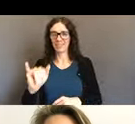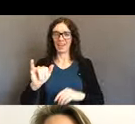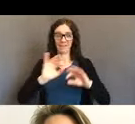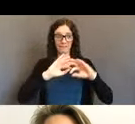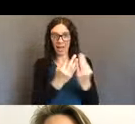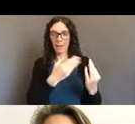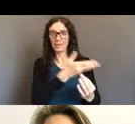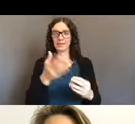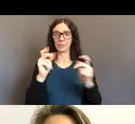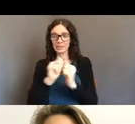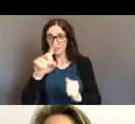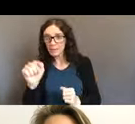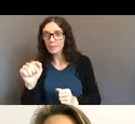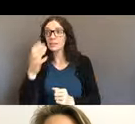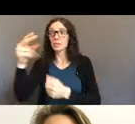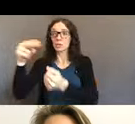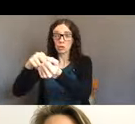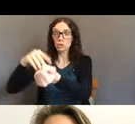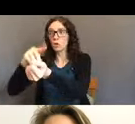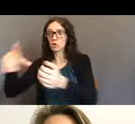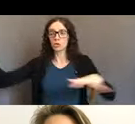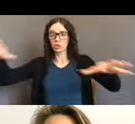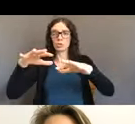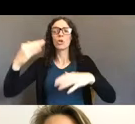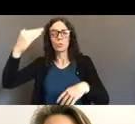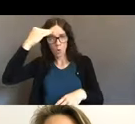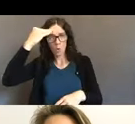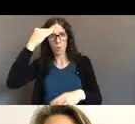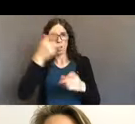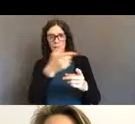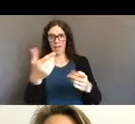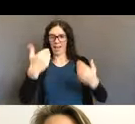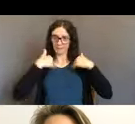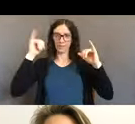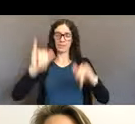this vital support in the scariest of days. So I'm very excited about that.